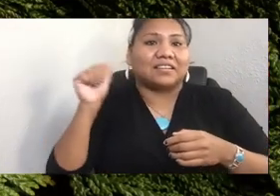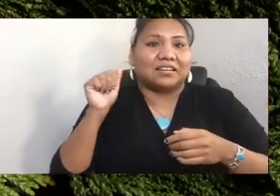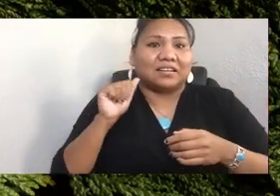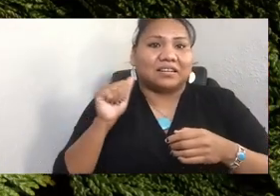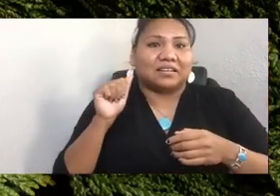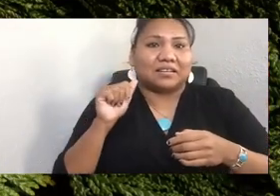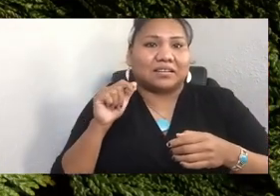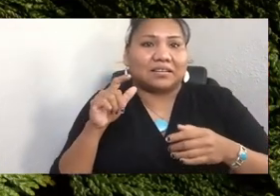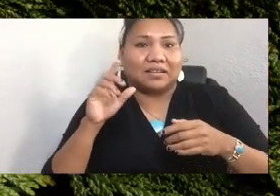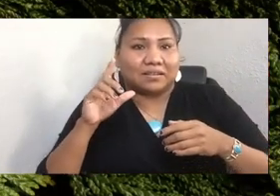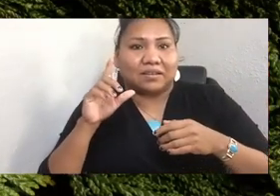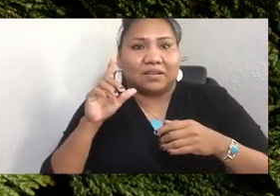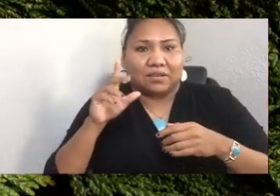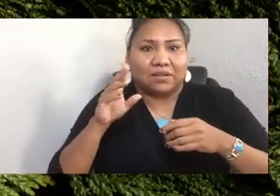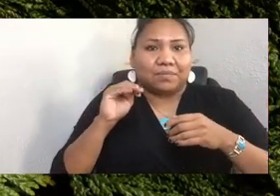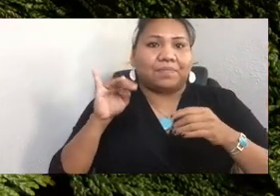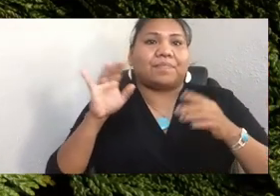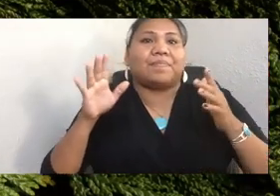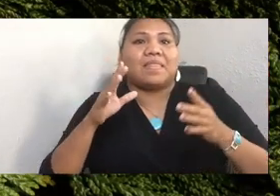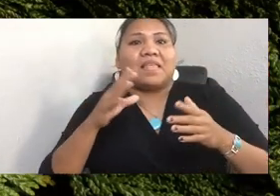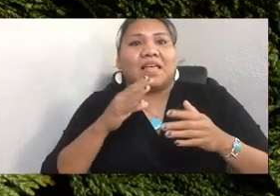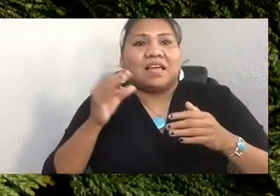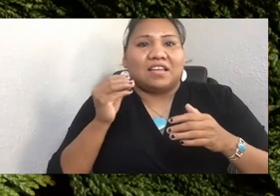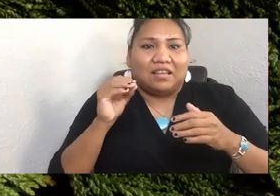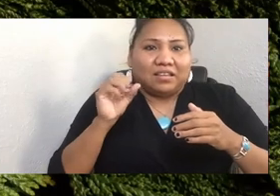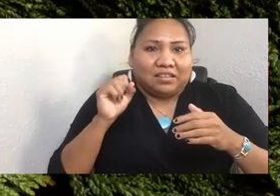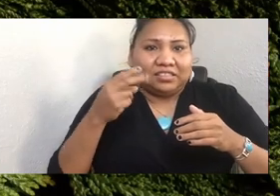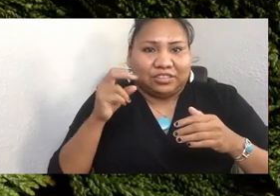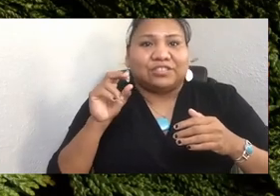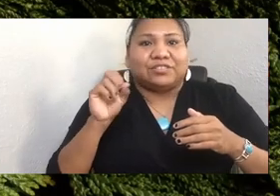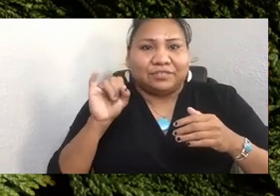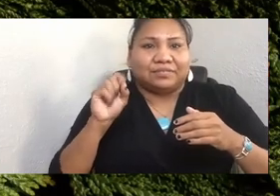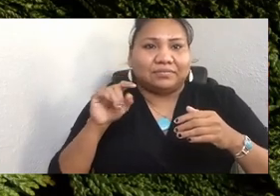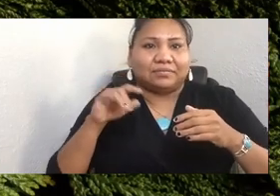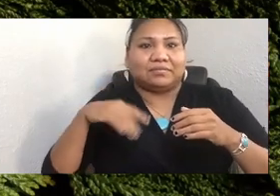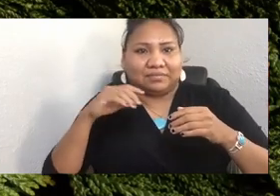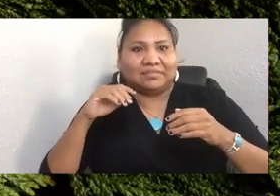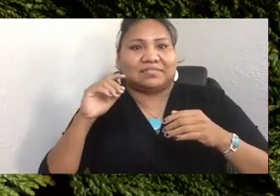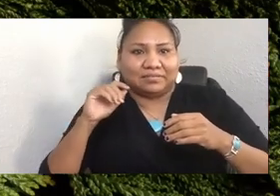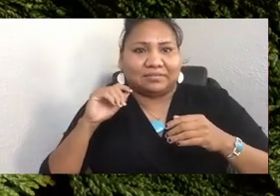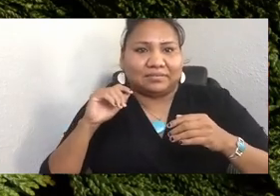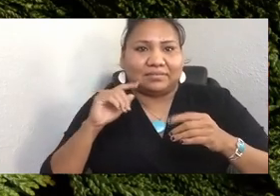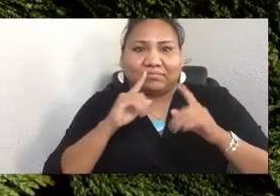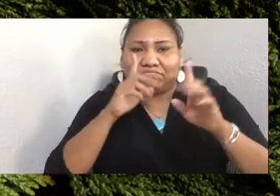that organized this event. It's a real honor and a privilege to get to share my story with you. It feels silly.